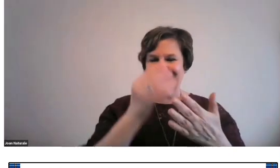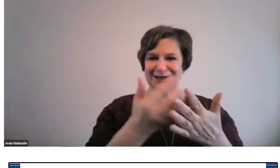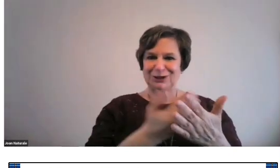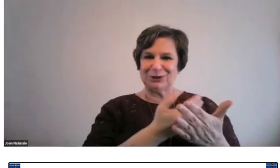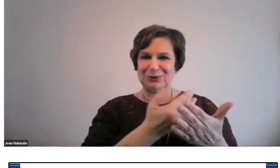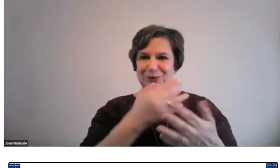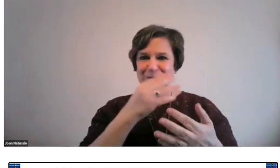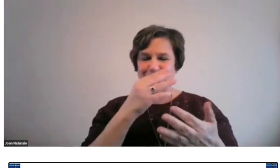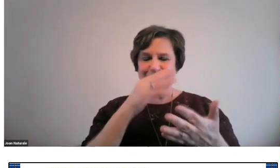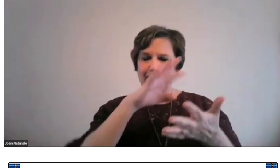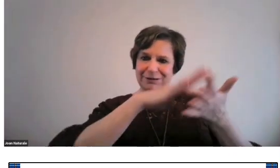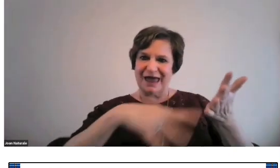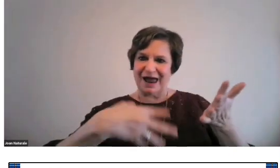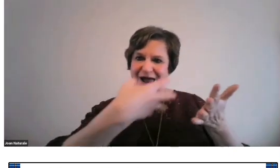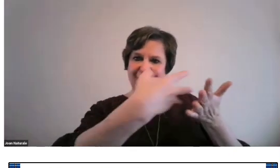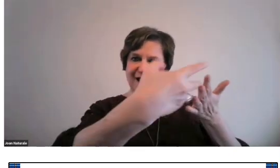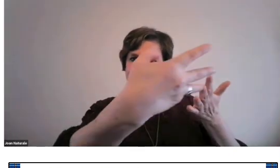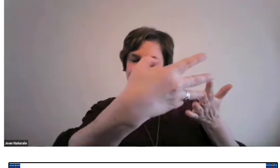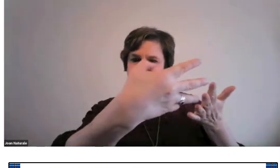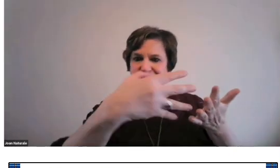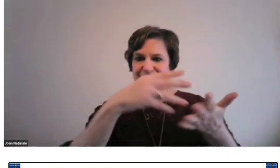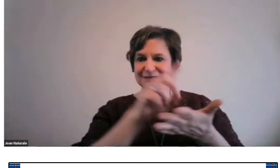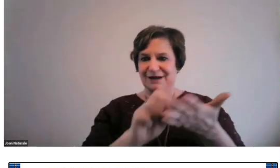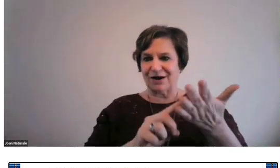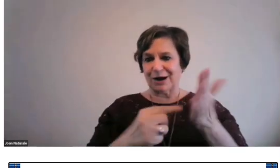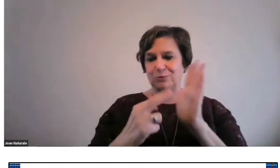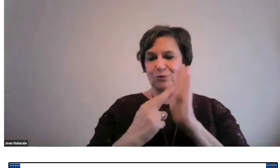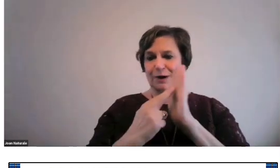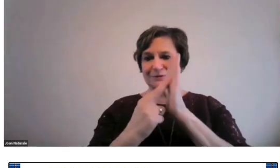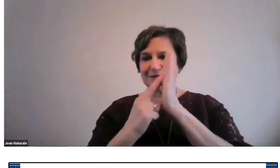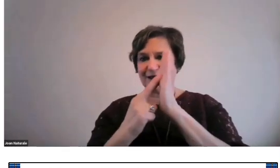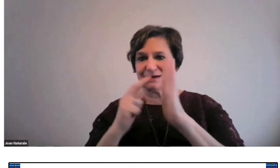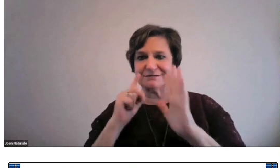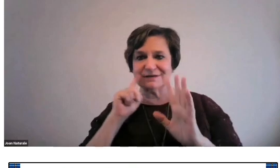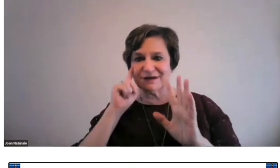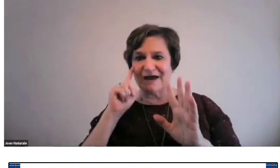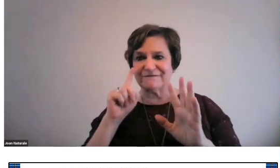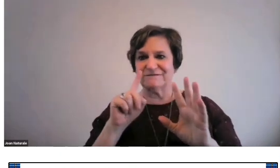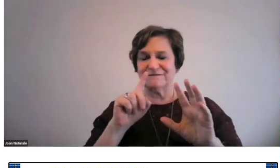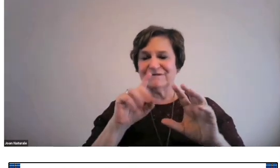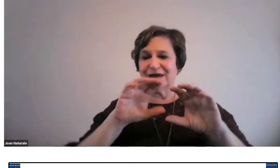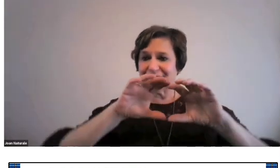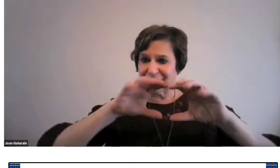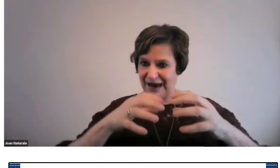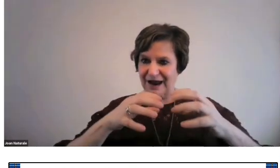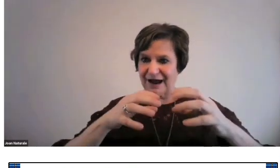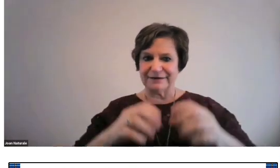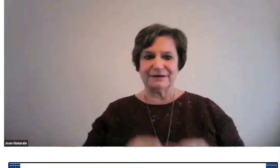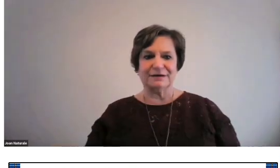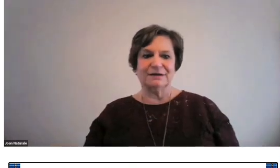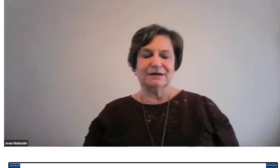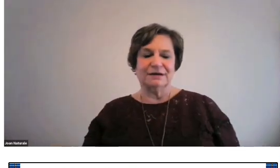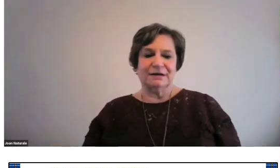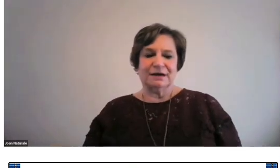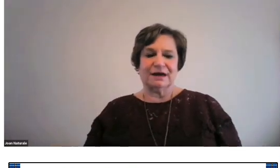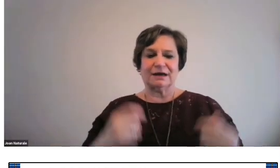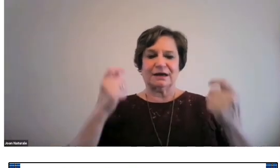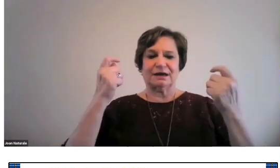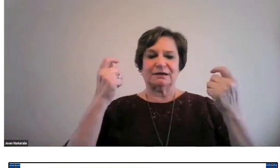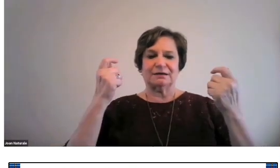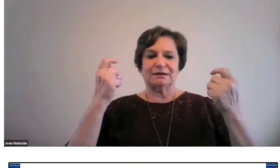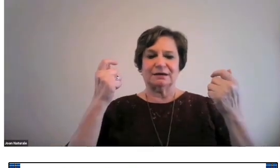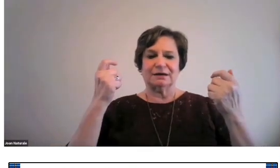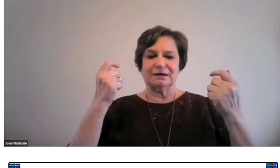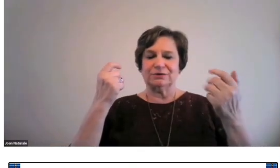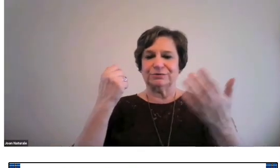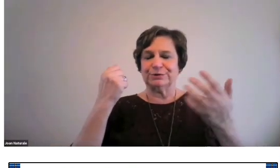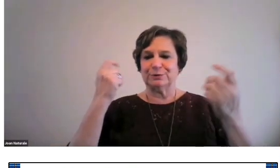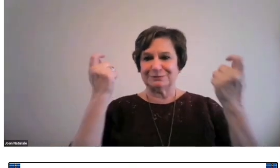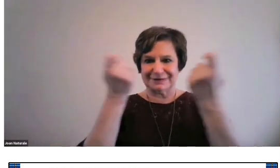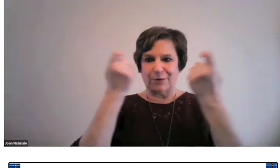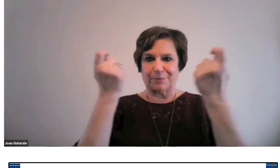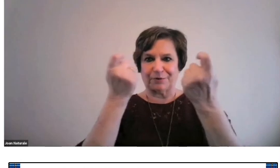And she decided to create a new plaid design that represents the Deaf Clan in order